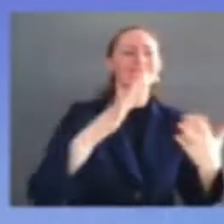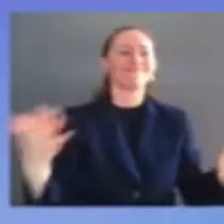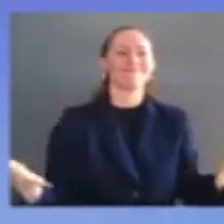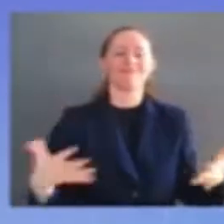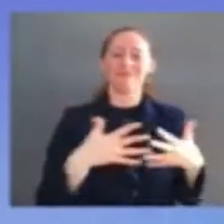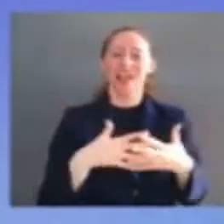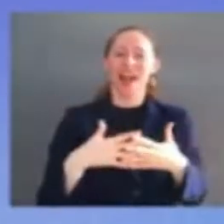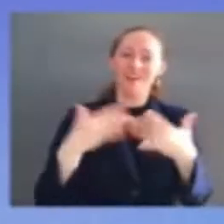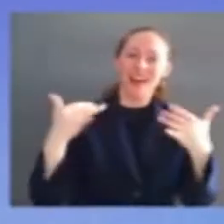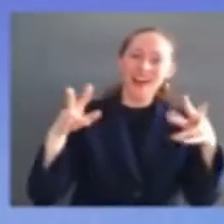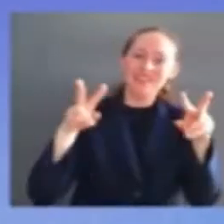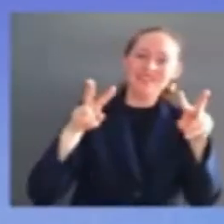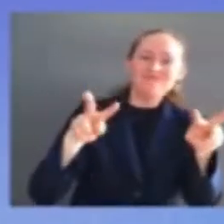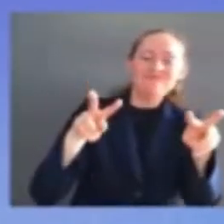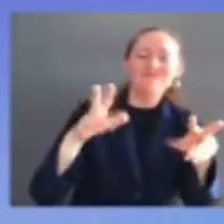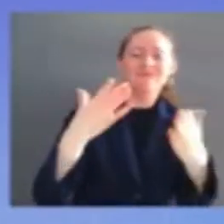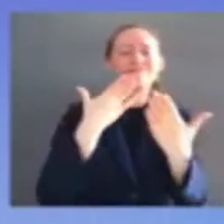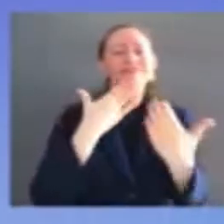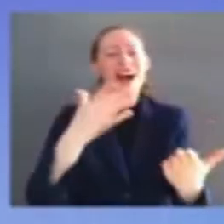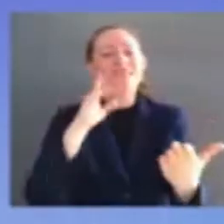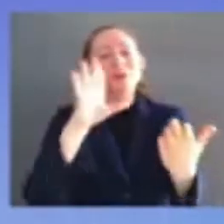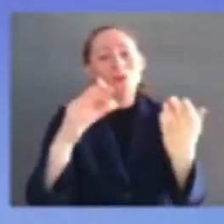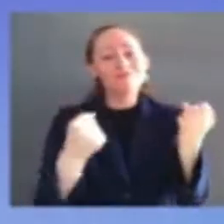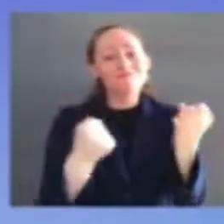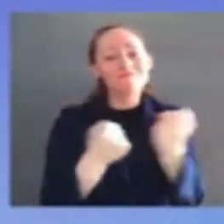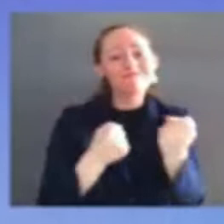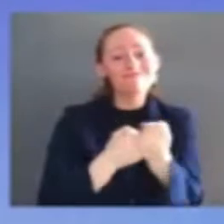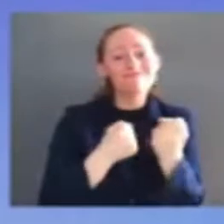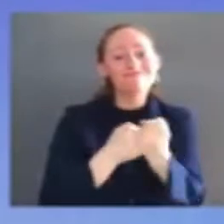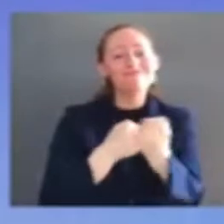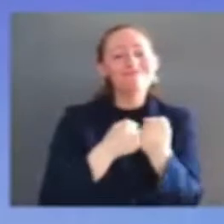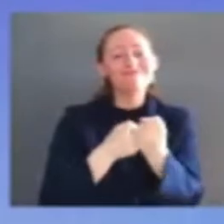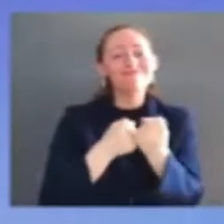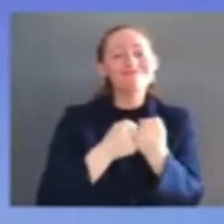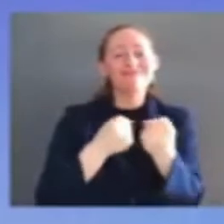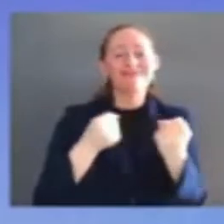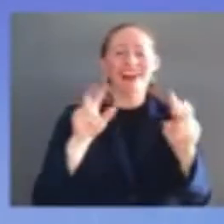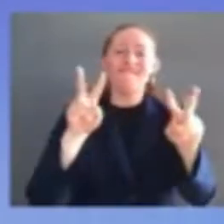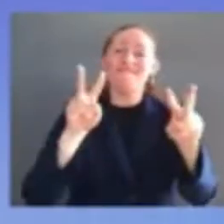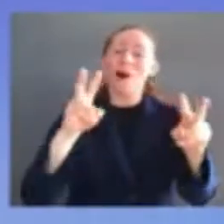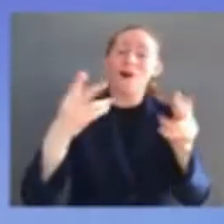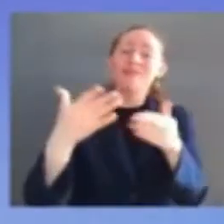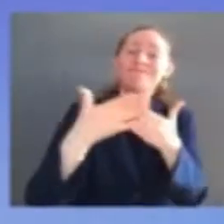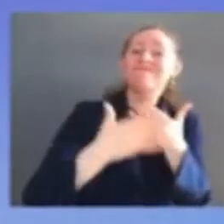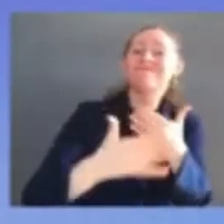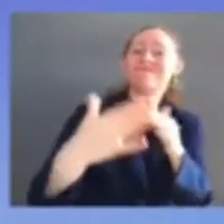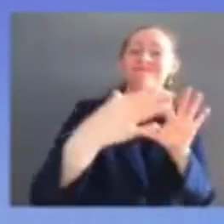the coming weeks and months moving on briefly to the second category of people that want special